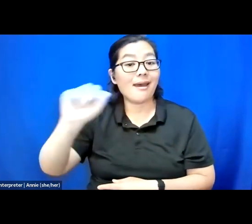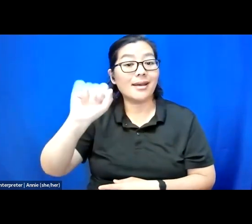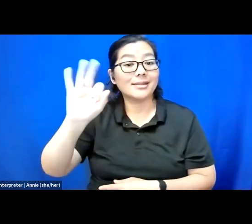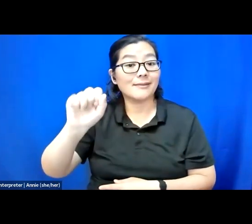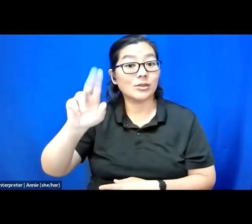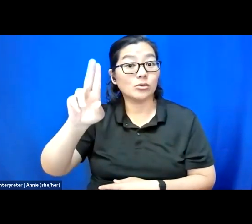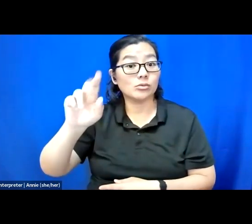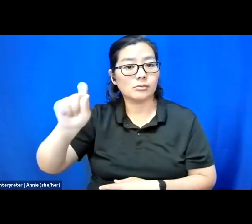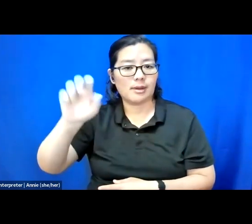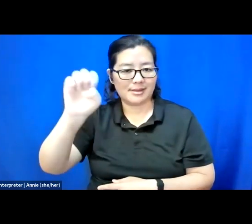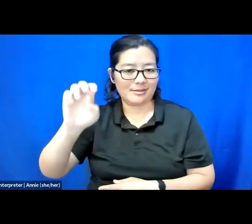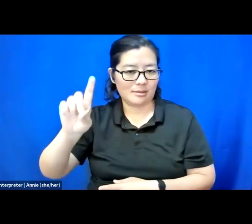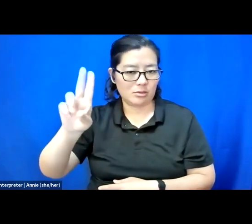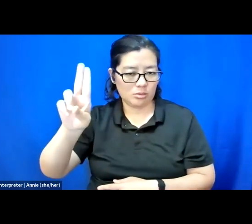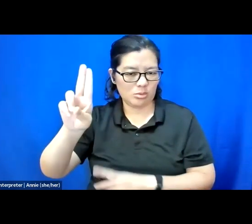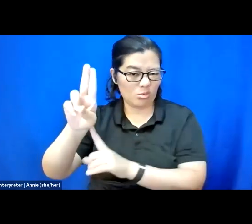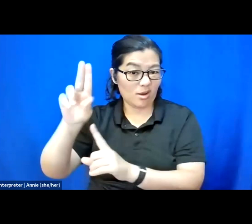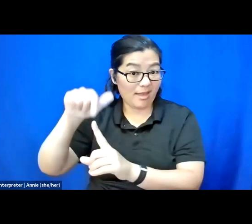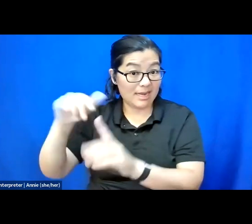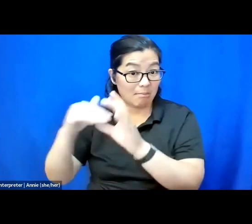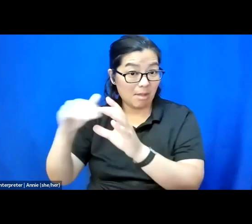and we'll pass it on to our moderators or speakers.